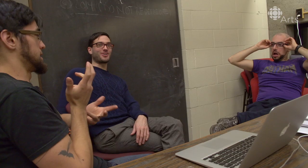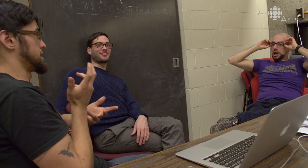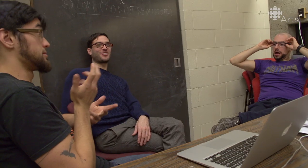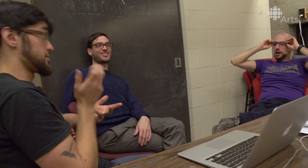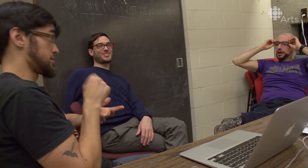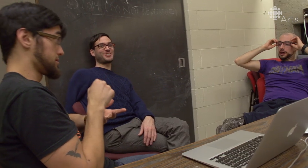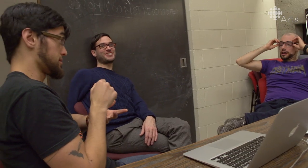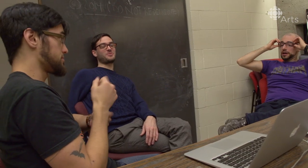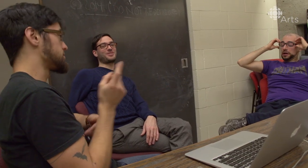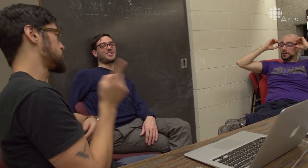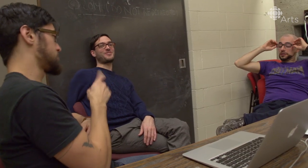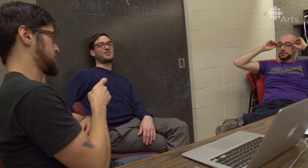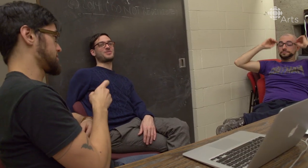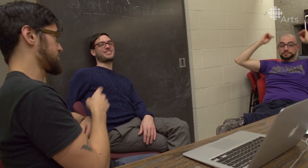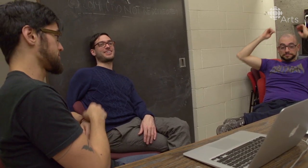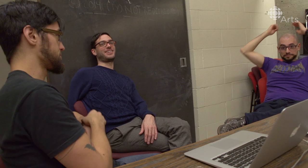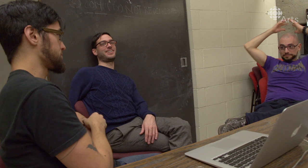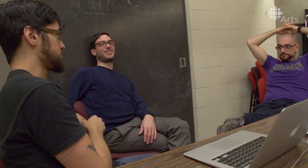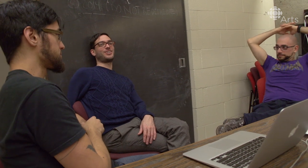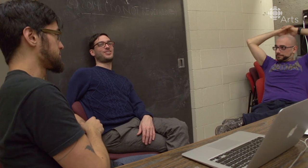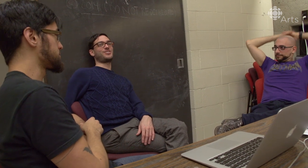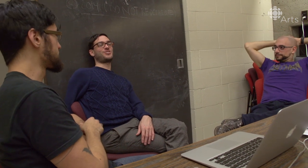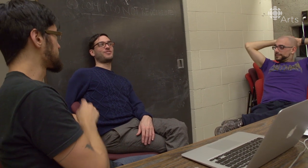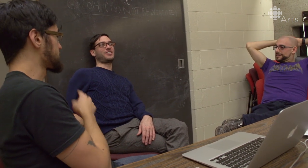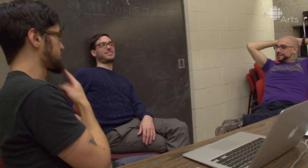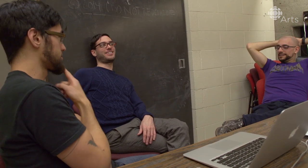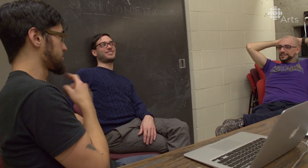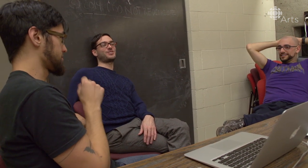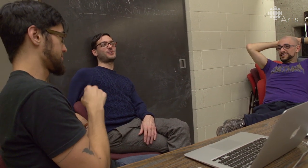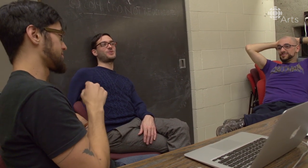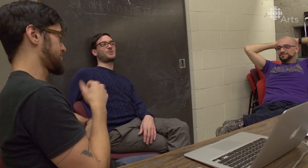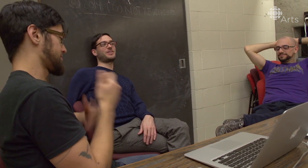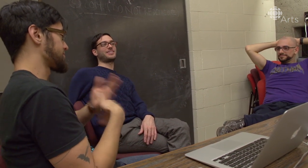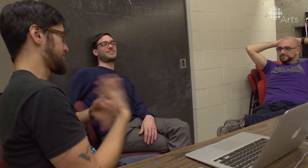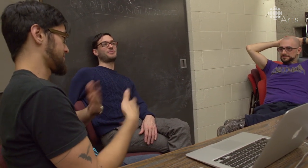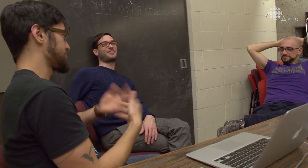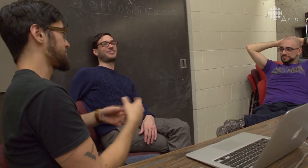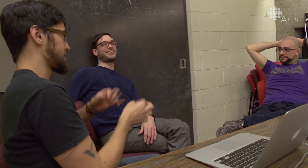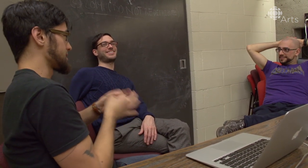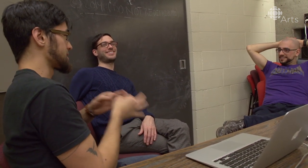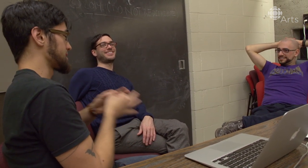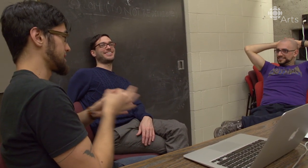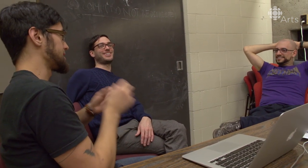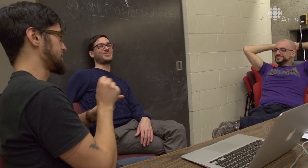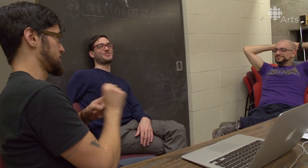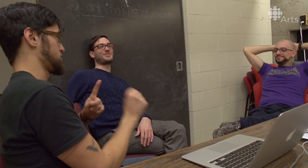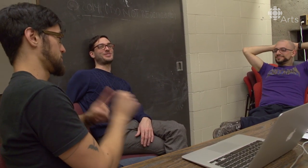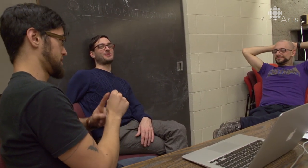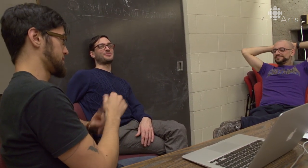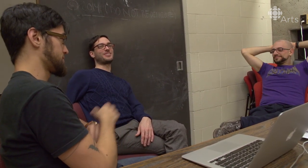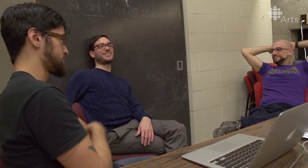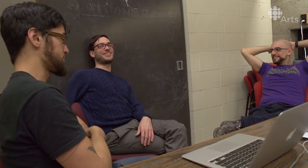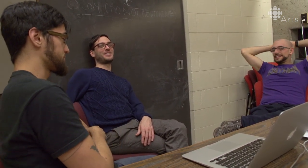[Remy] It's day four of auditions, and we don't have anyone auditioning for Ariel, so-- it's a bit of a conundrum I suppose..